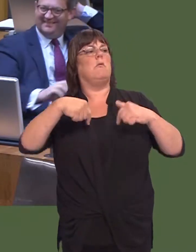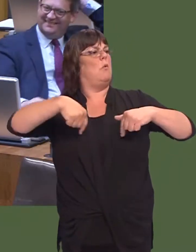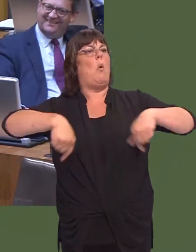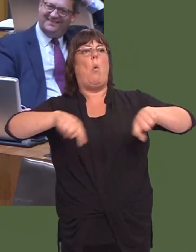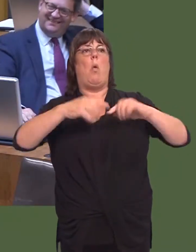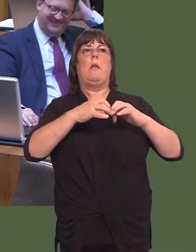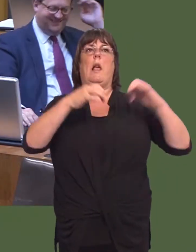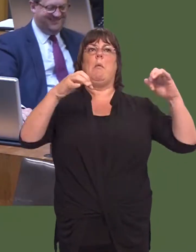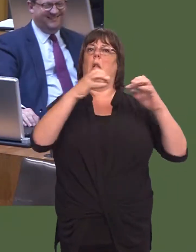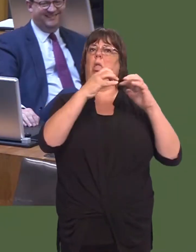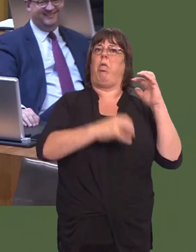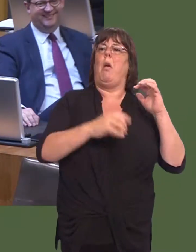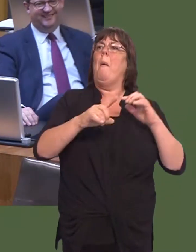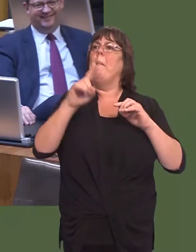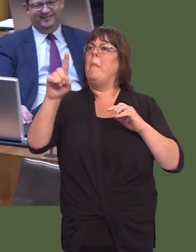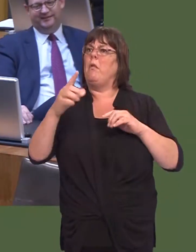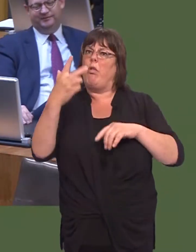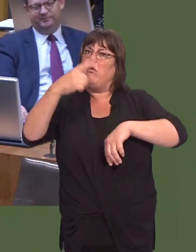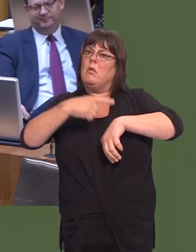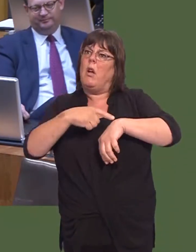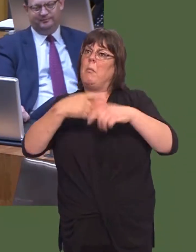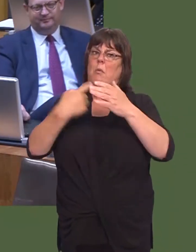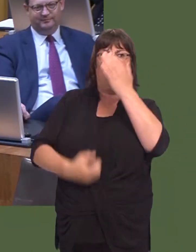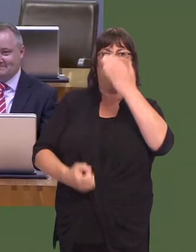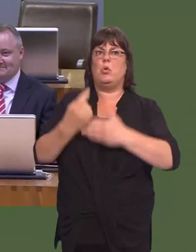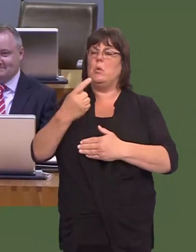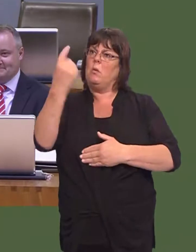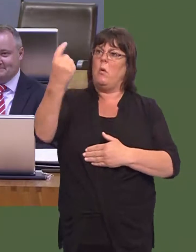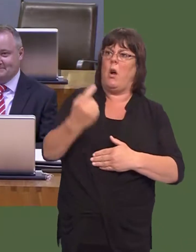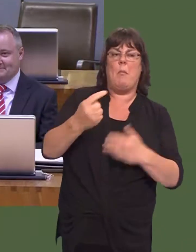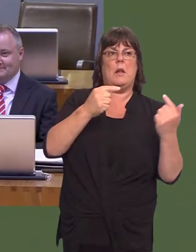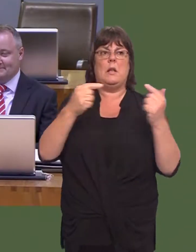shambles on these benches when, on three different occasions, the Tories couldnít even field